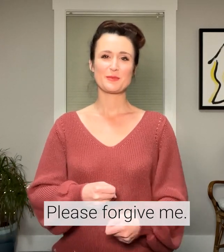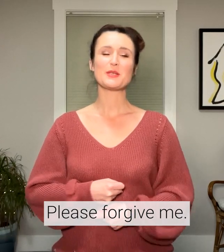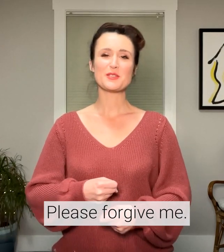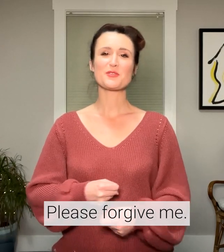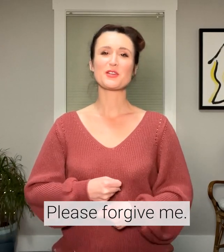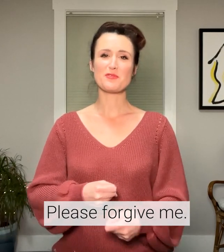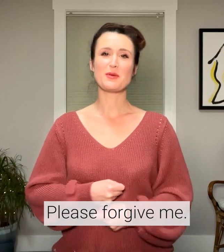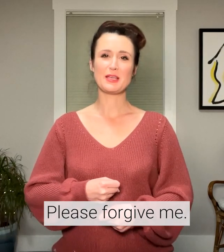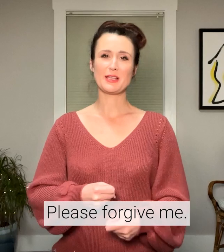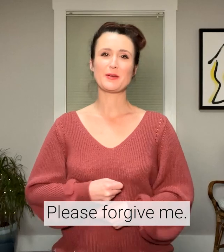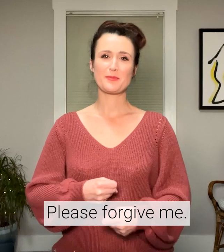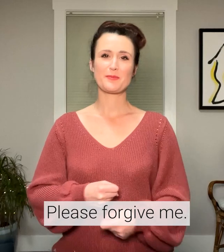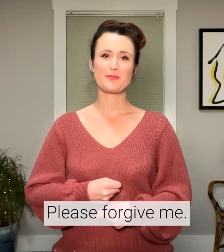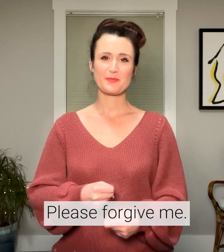Please forgive me.